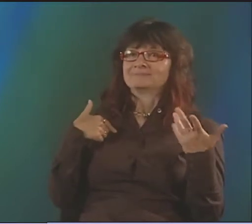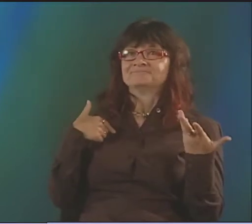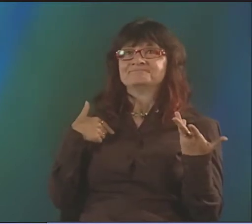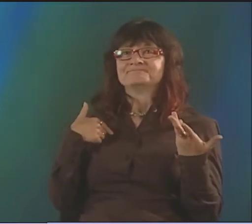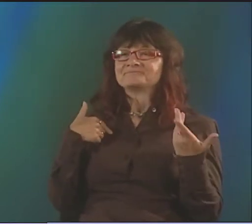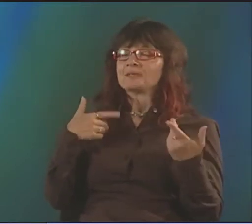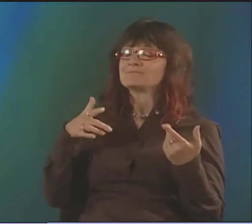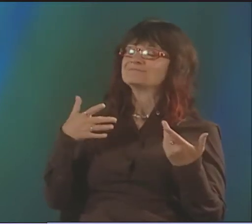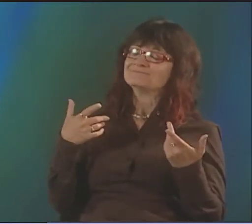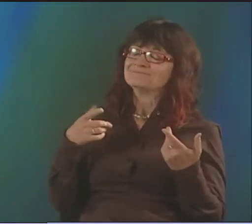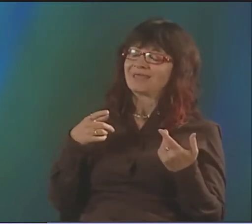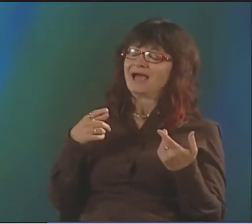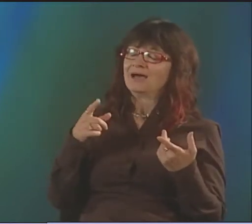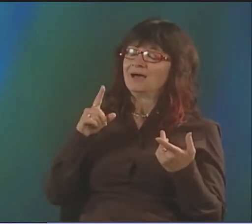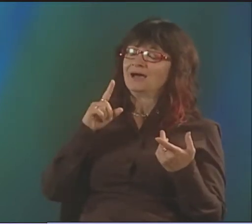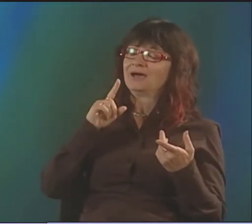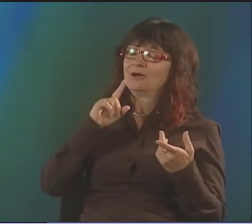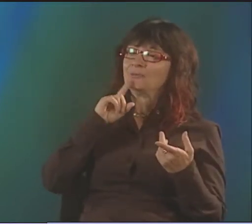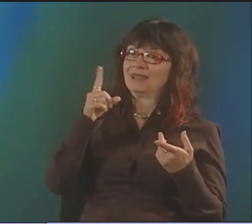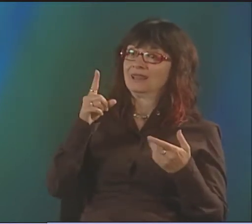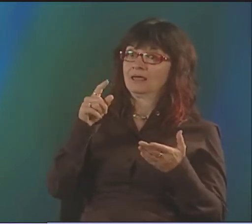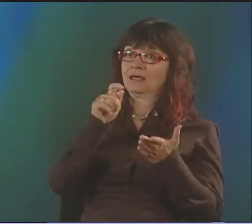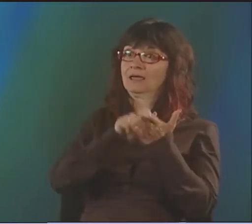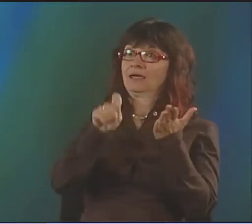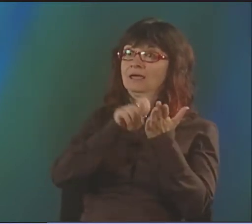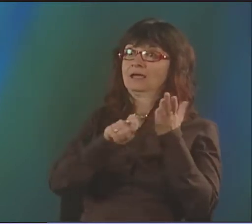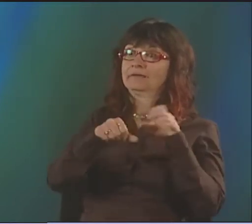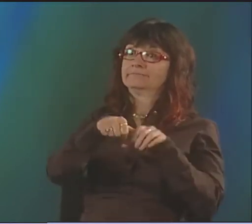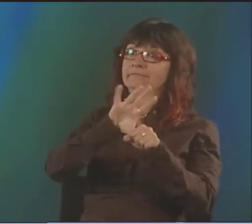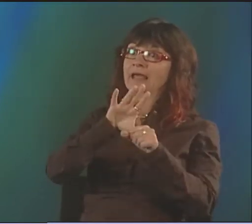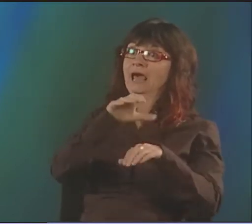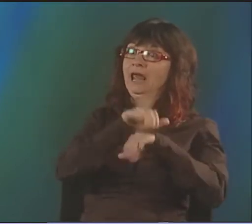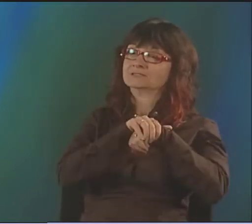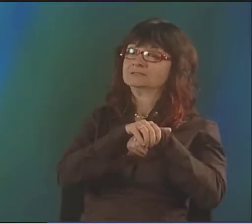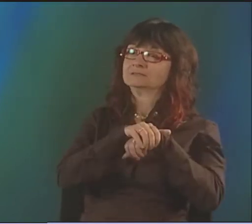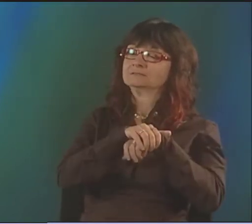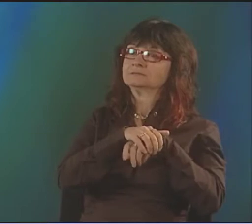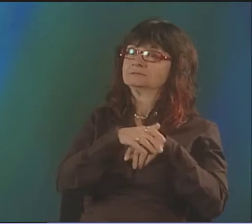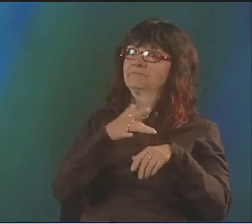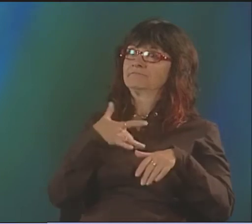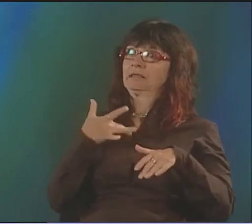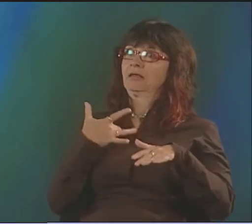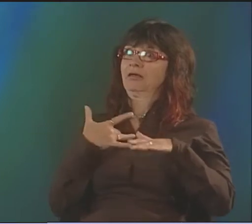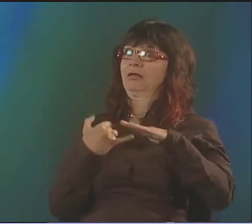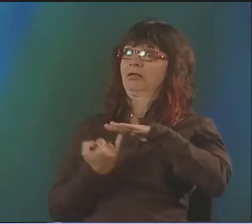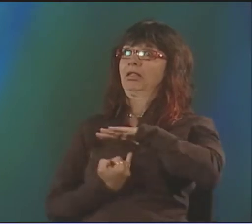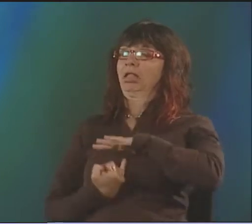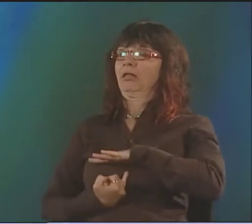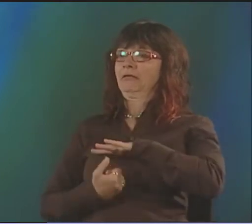I JUST LOVE IT. IT MAKES ME FEEL WONDERFUL. I LOVE PLAYING WITH LANGUAGE.